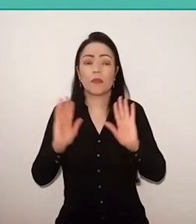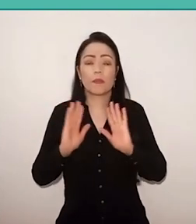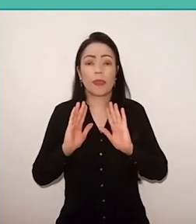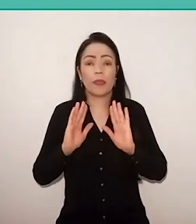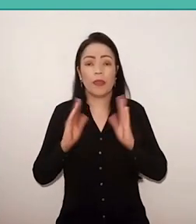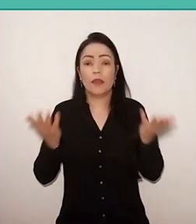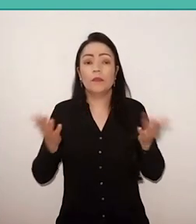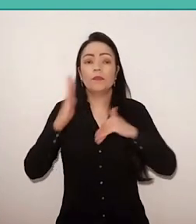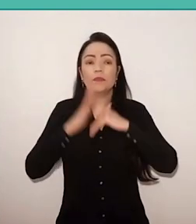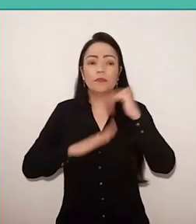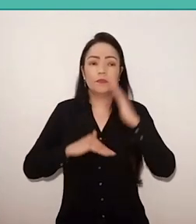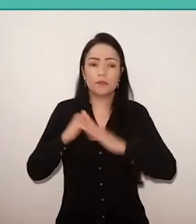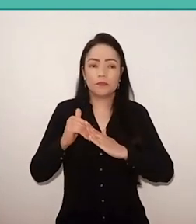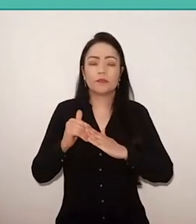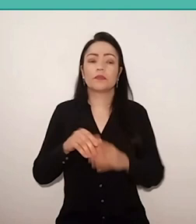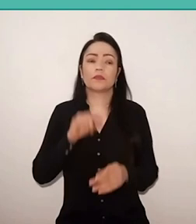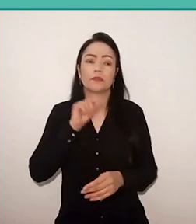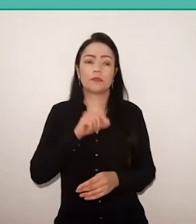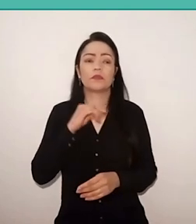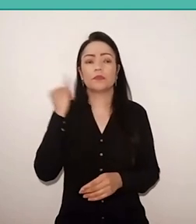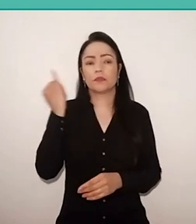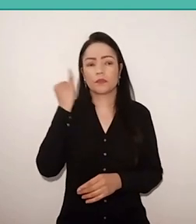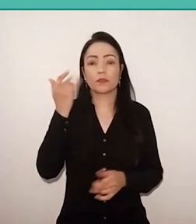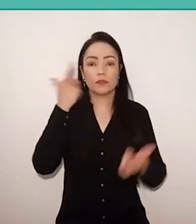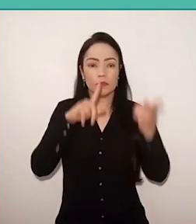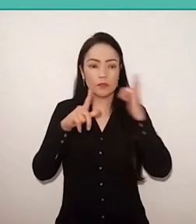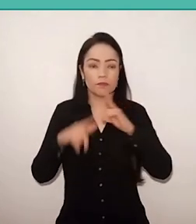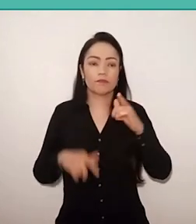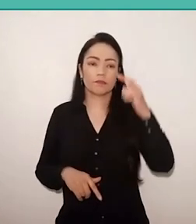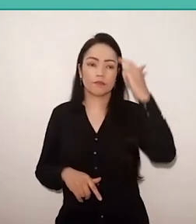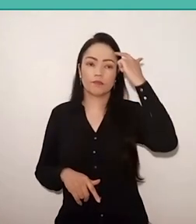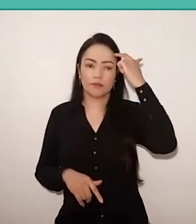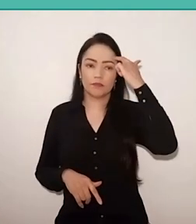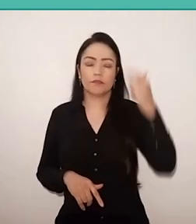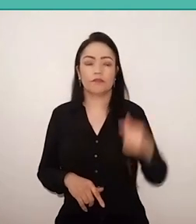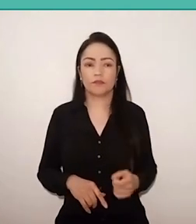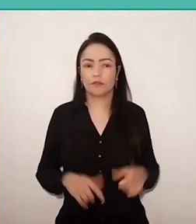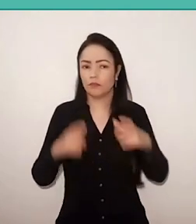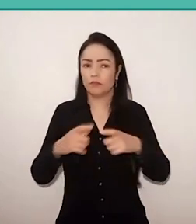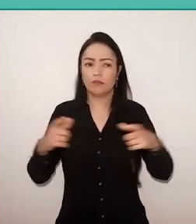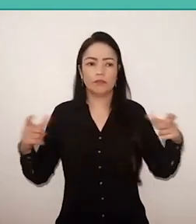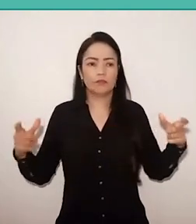as a key element of consciousness gain. The more immersed in reality,